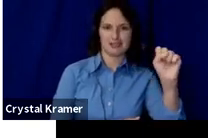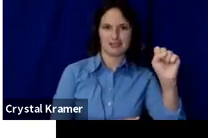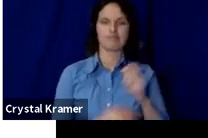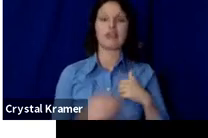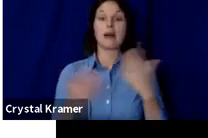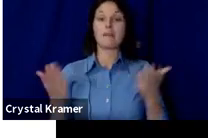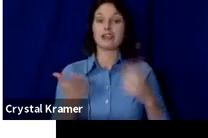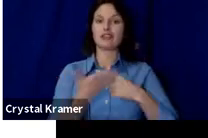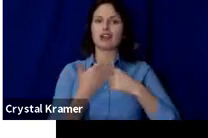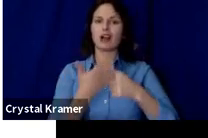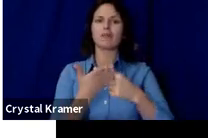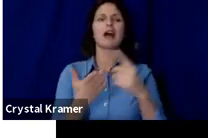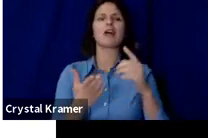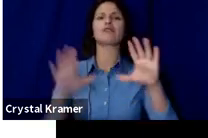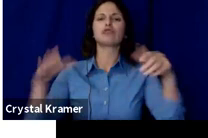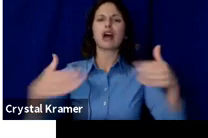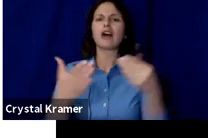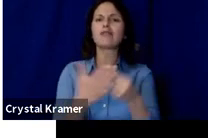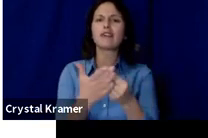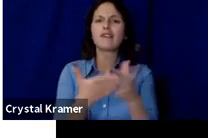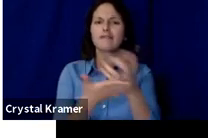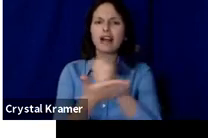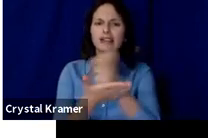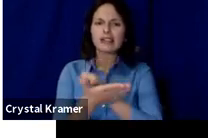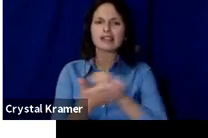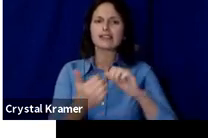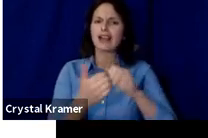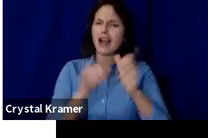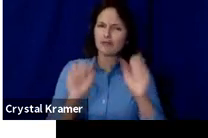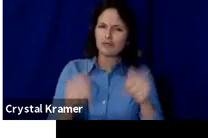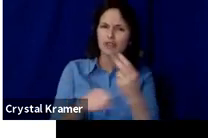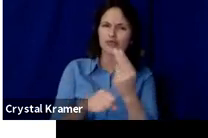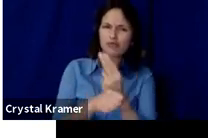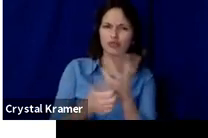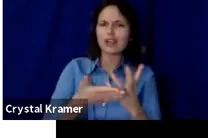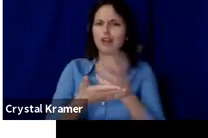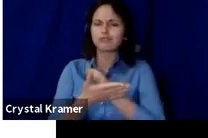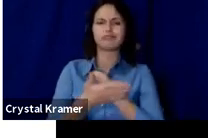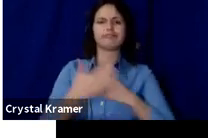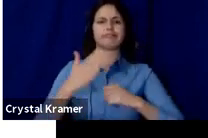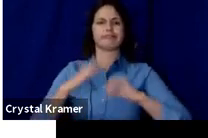Before we get started, I want to go over a few housekeeping items.